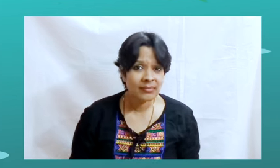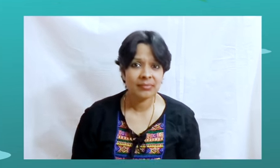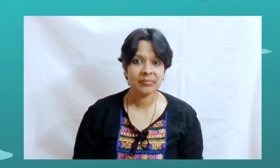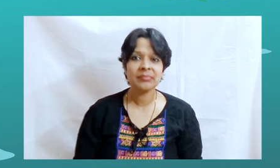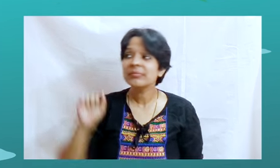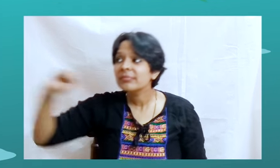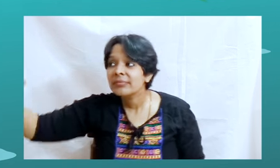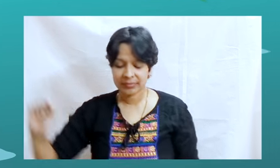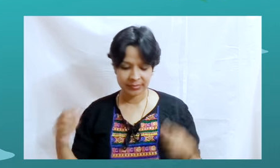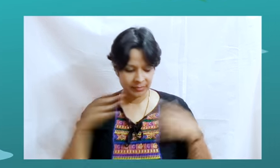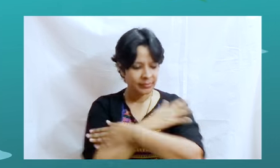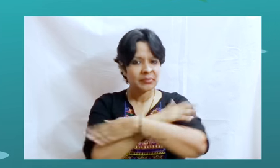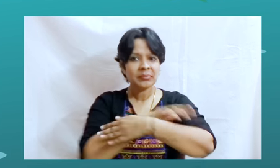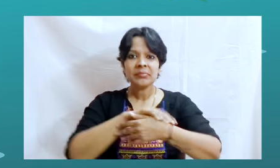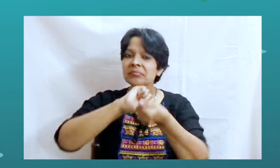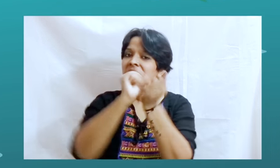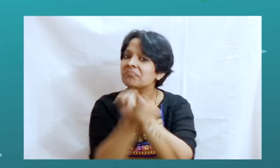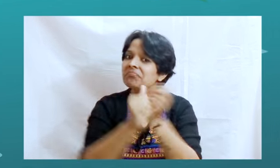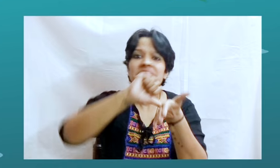He almost got drowned by the end of the day..